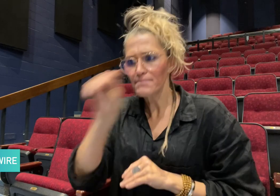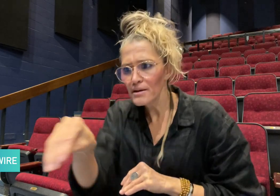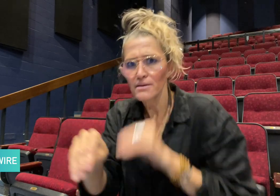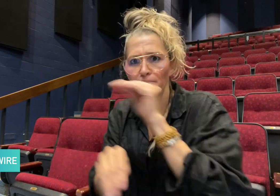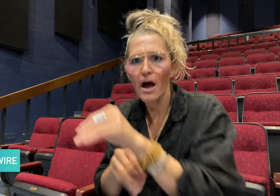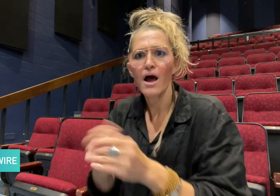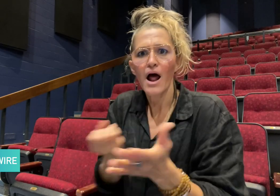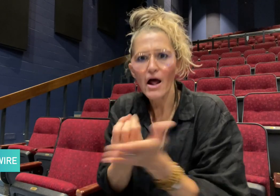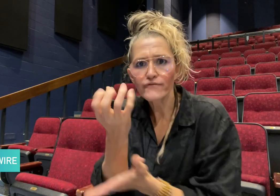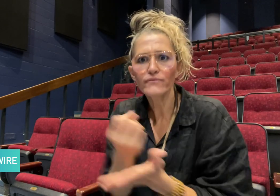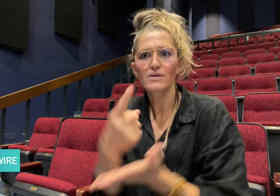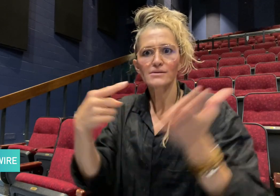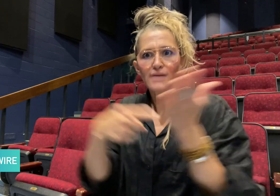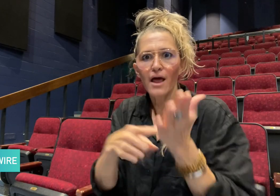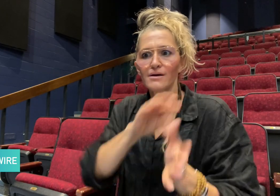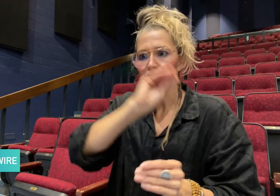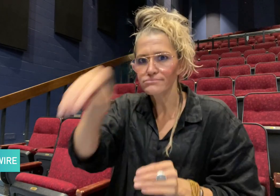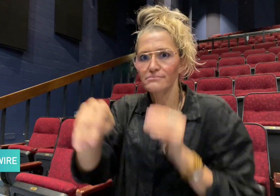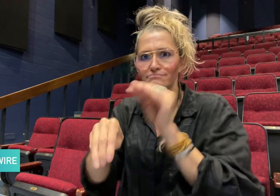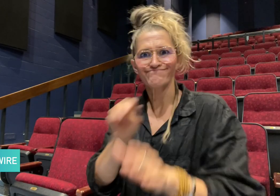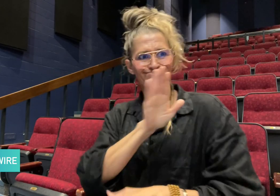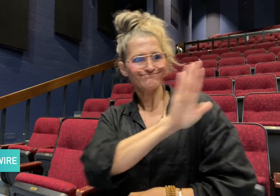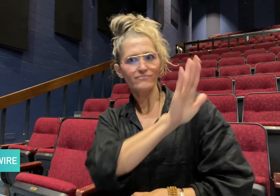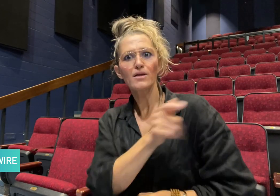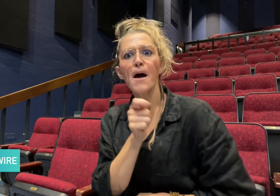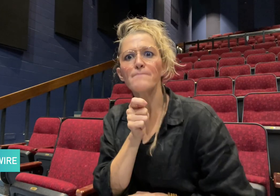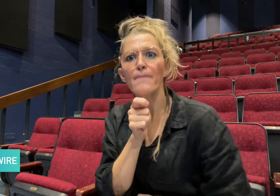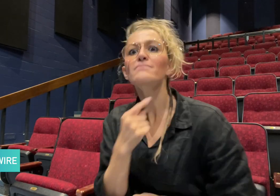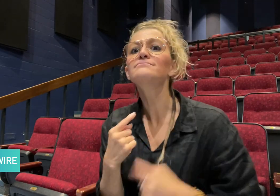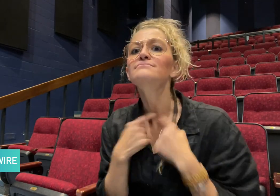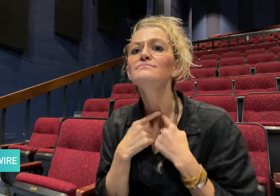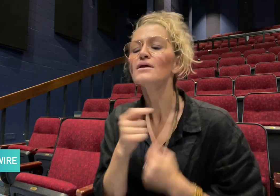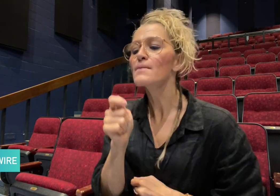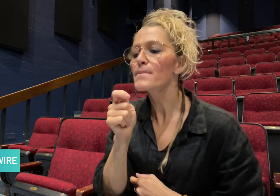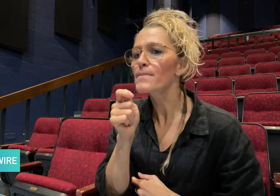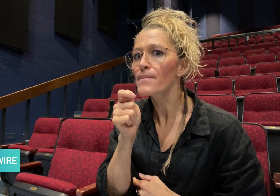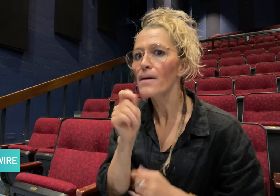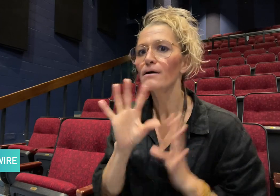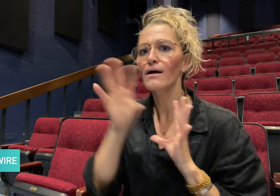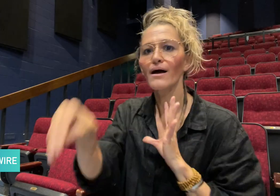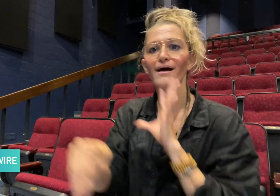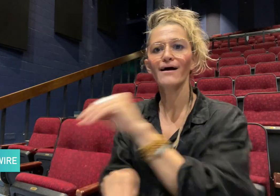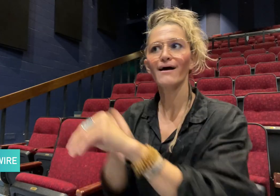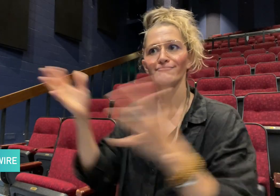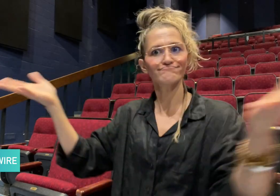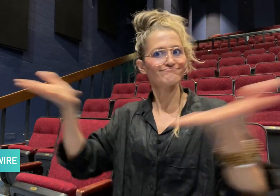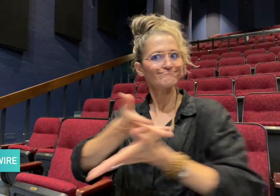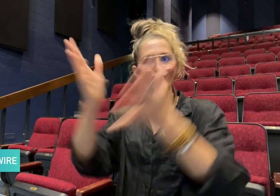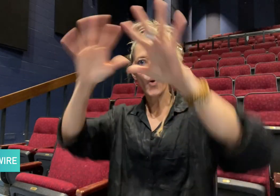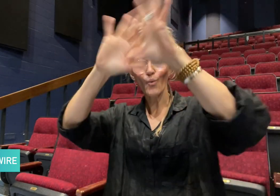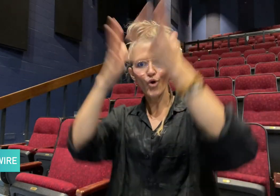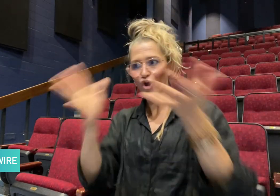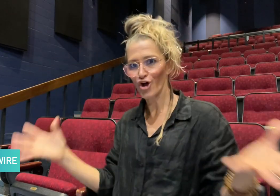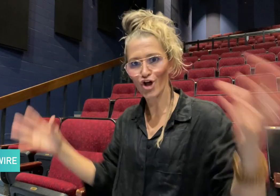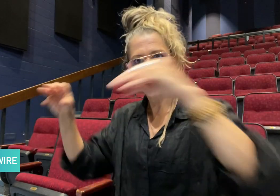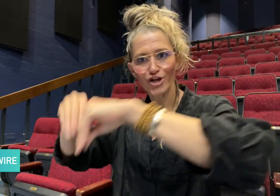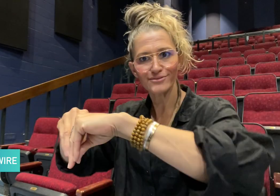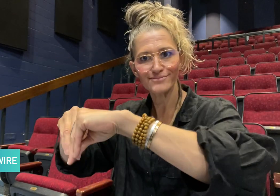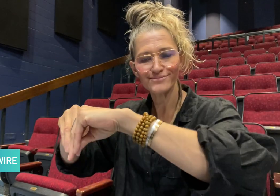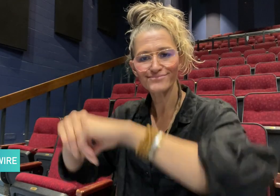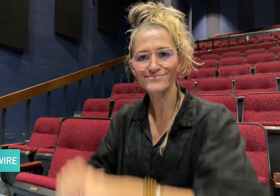these issues, by contributing to a dataset.